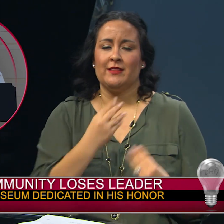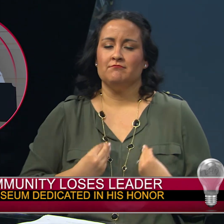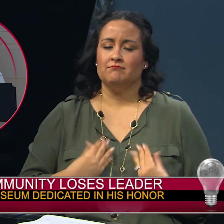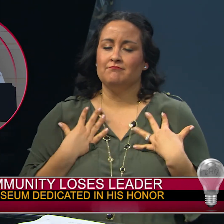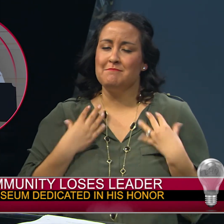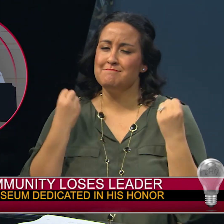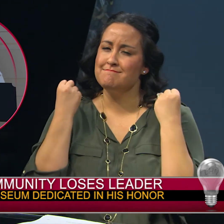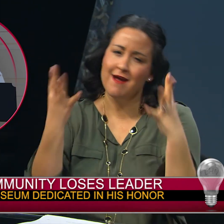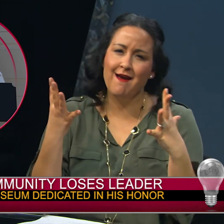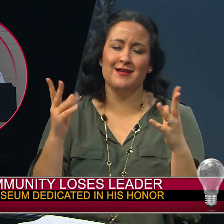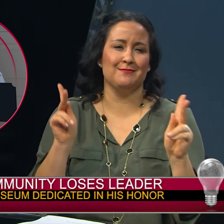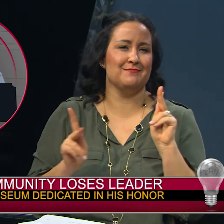He touched the lives of many people.